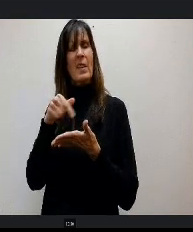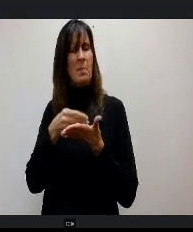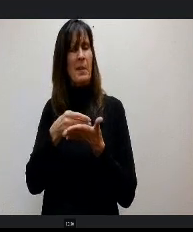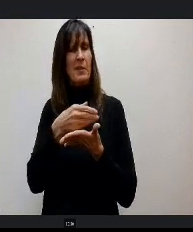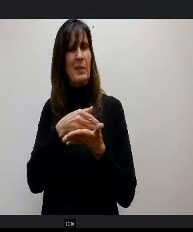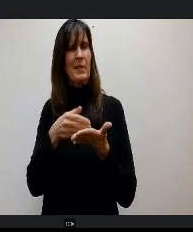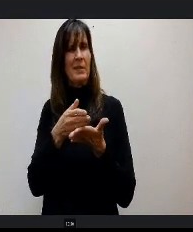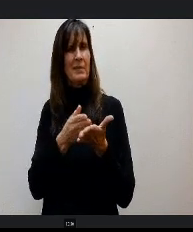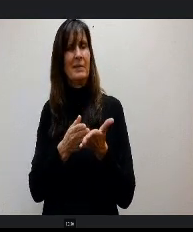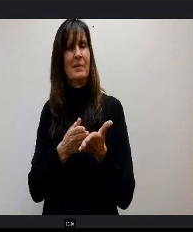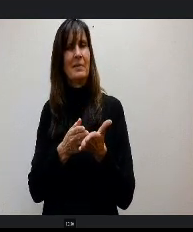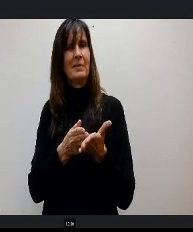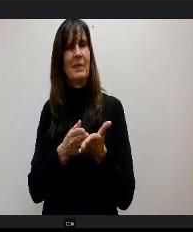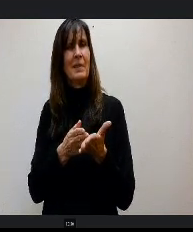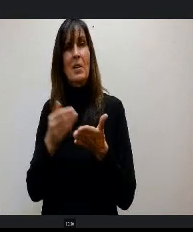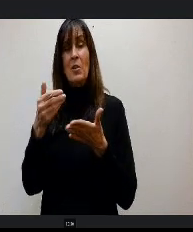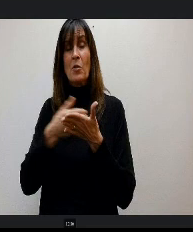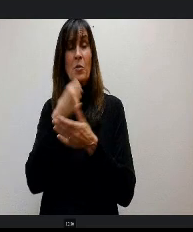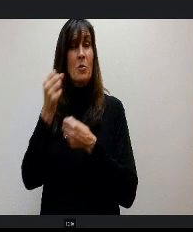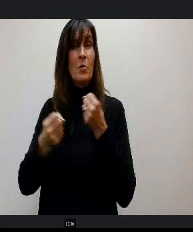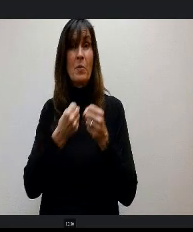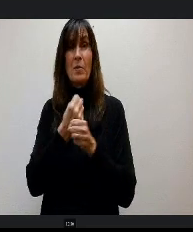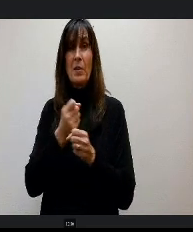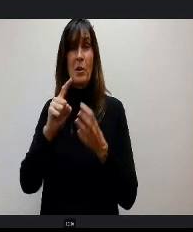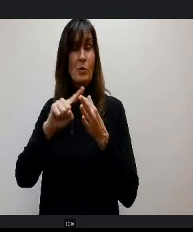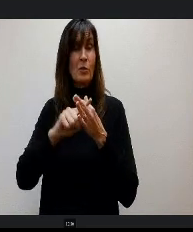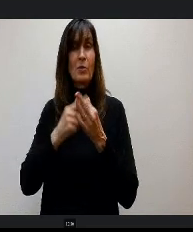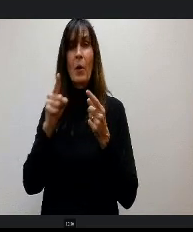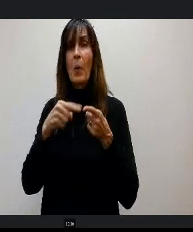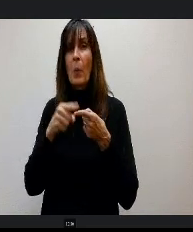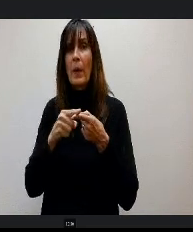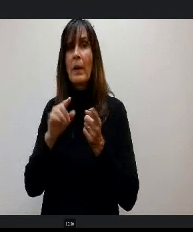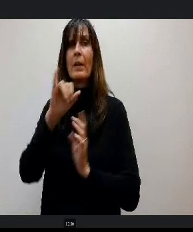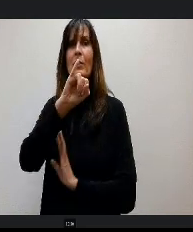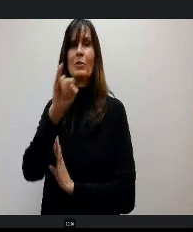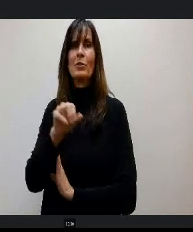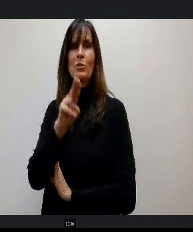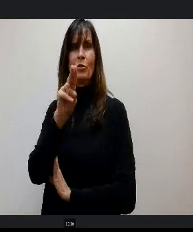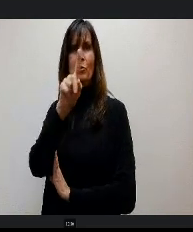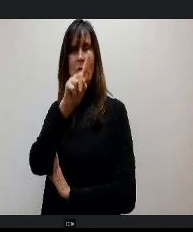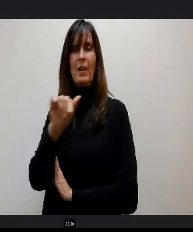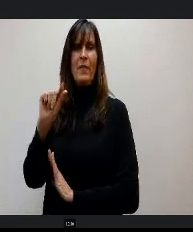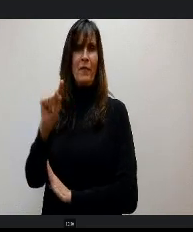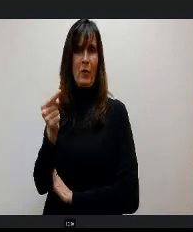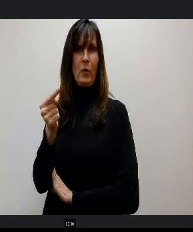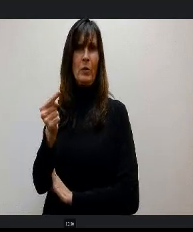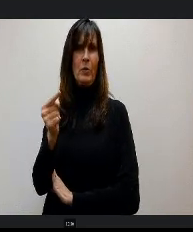Doesn't even start for the fiscal year till until July 1. Try to get as close as we can, please know